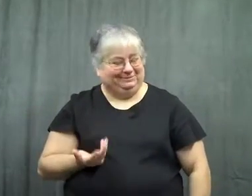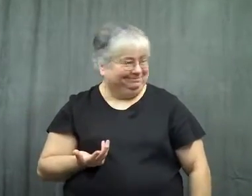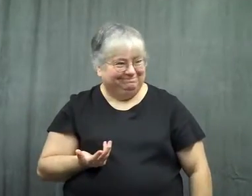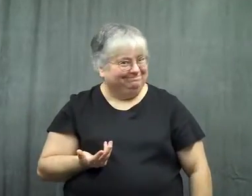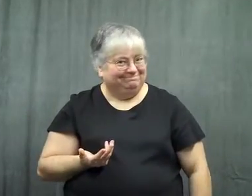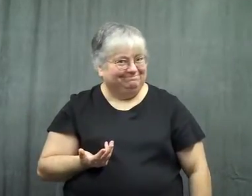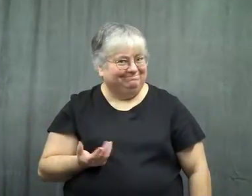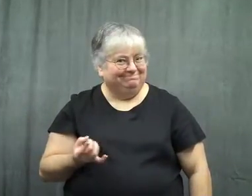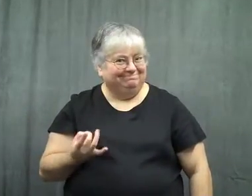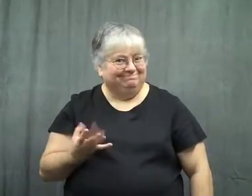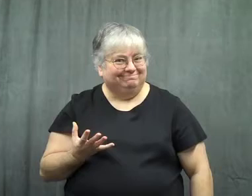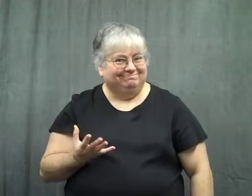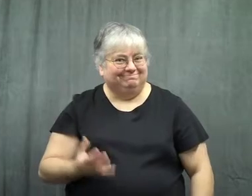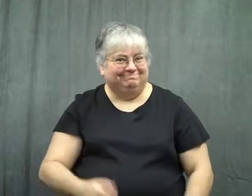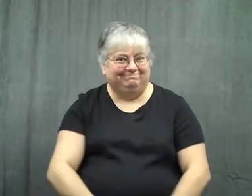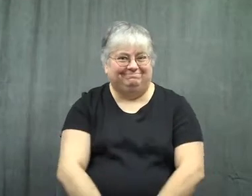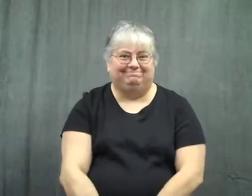Isn't that something?